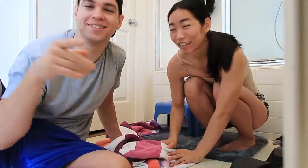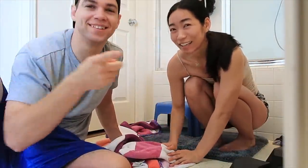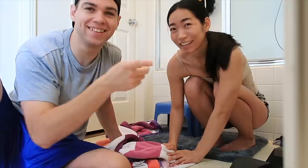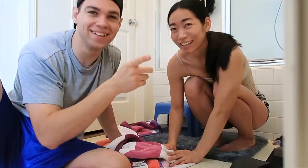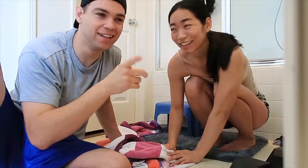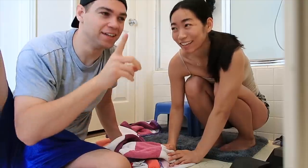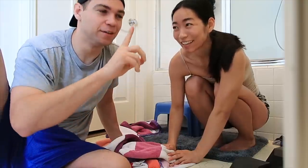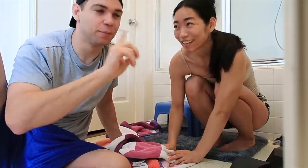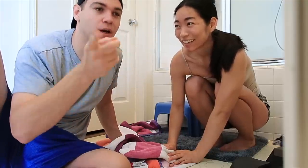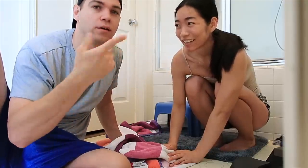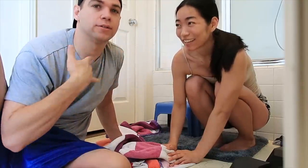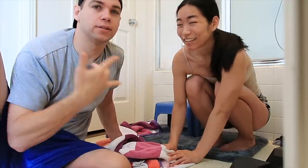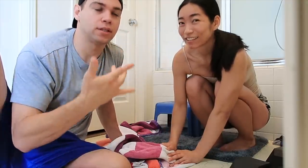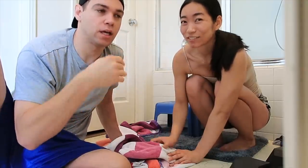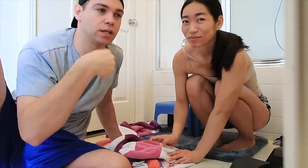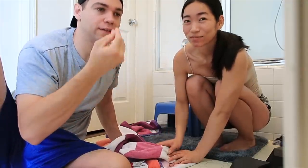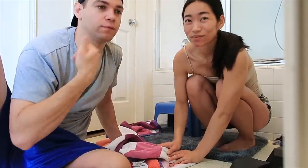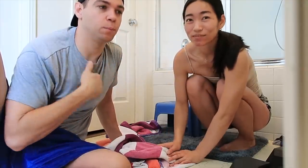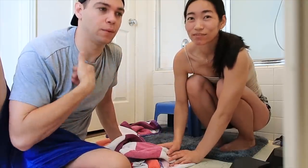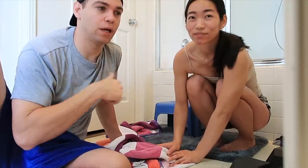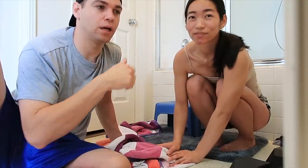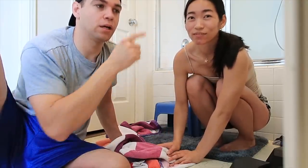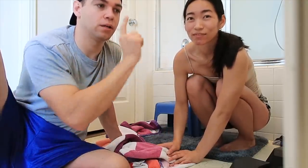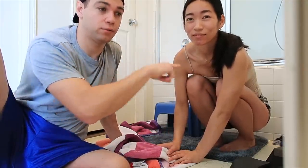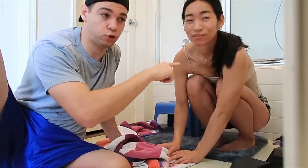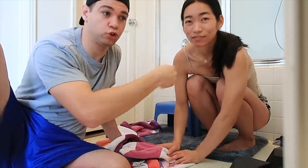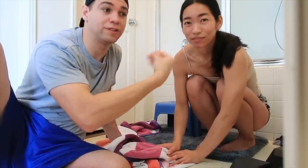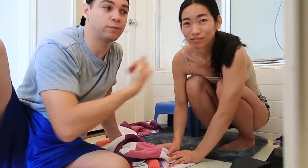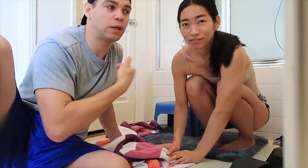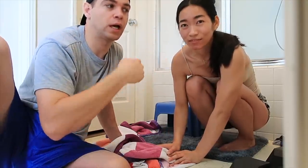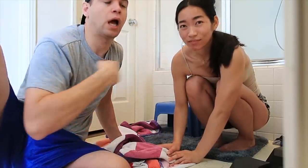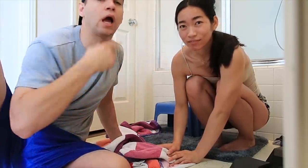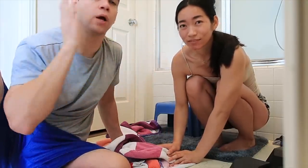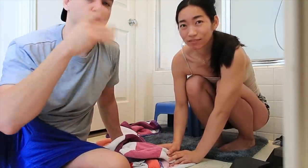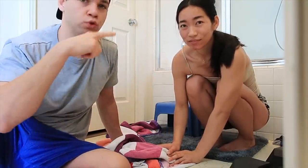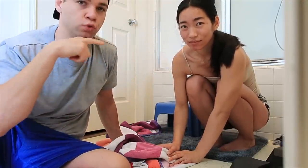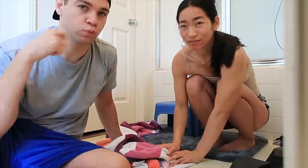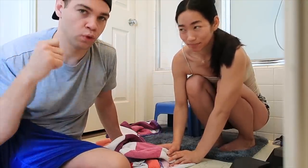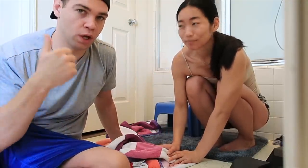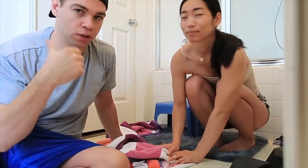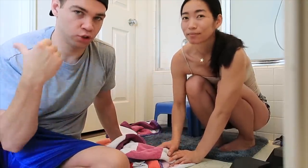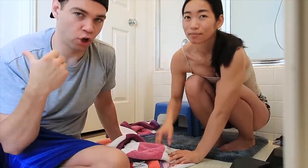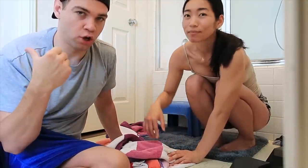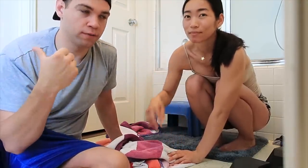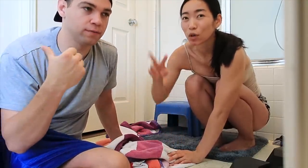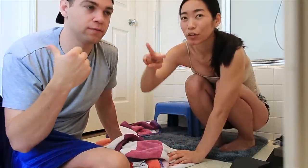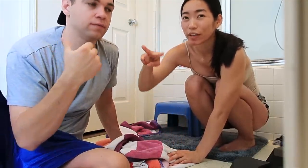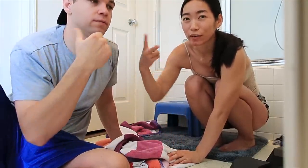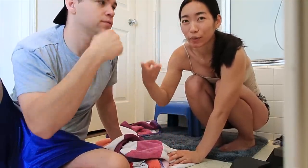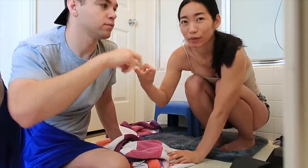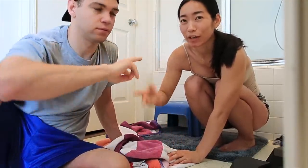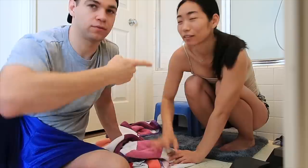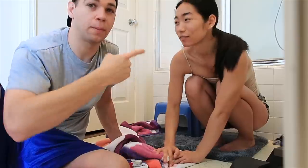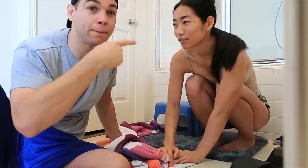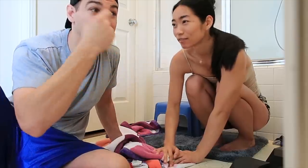but she tends to give bath and give to me and then I would dry her E: or the other way around